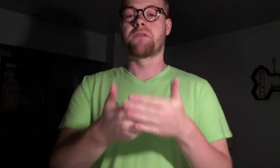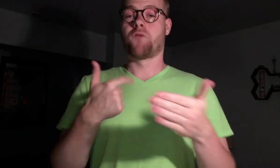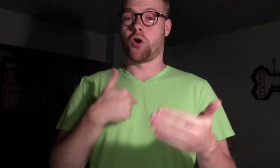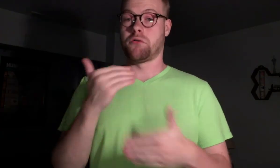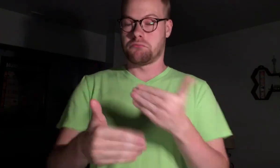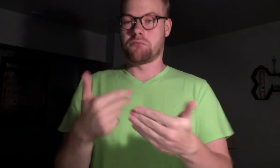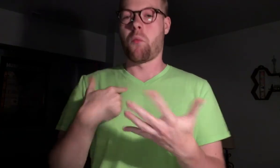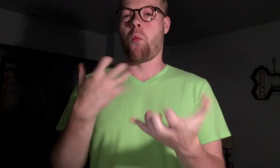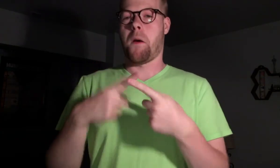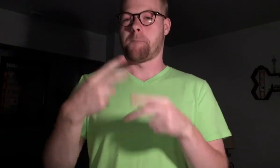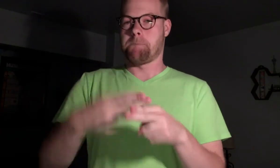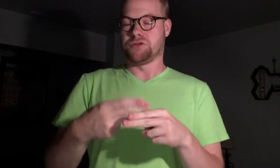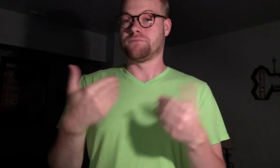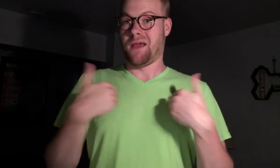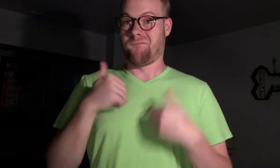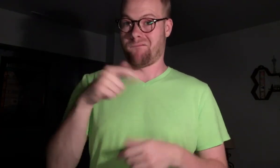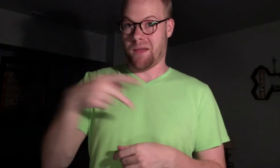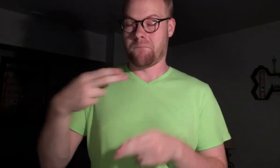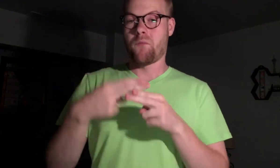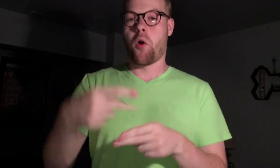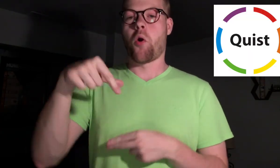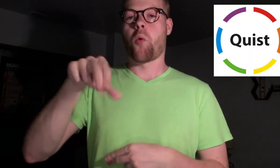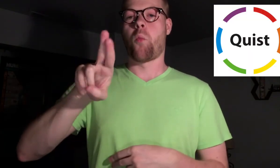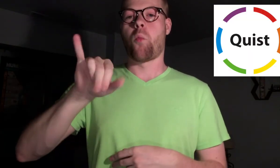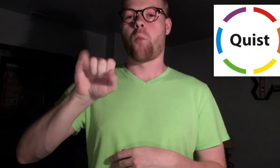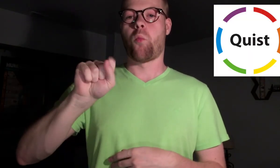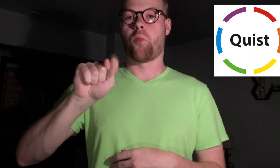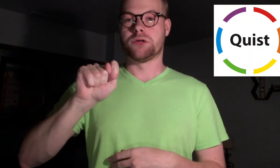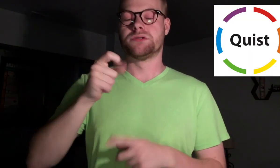Before I go further, I want to mention that there’s an app called Quist.